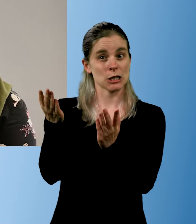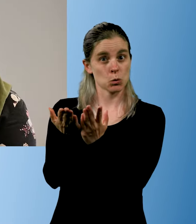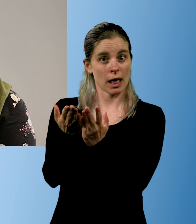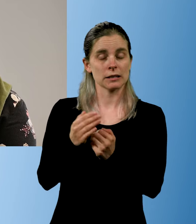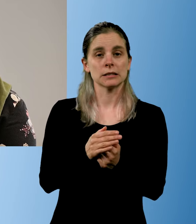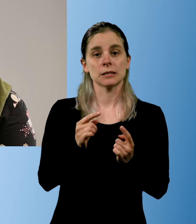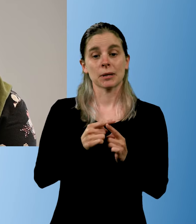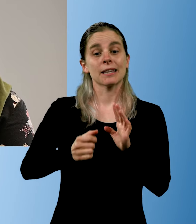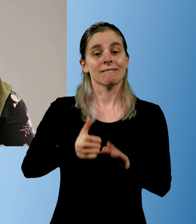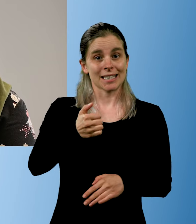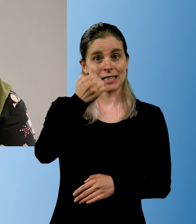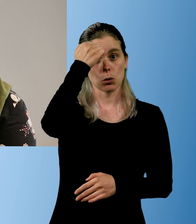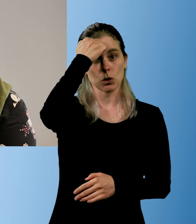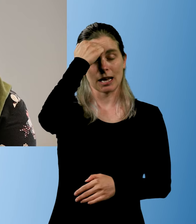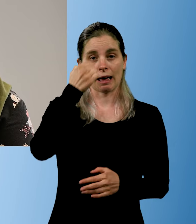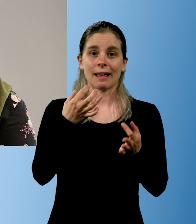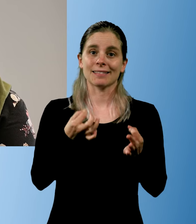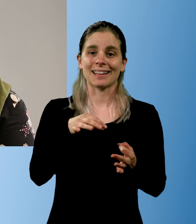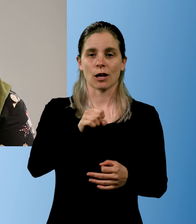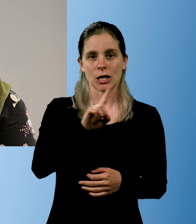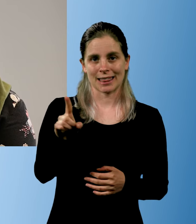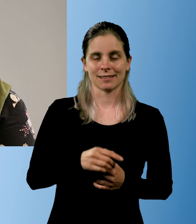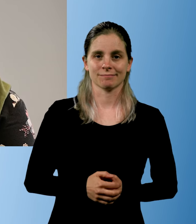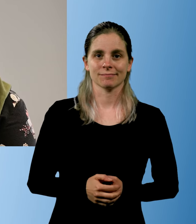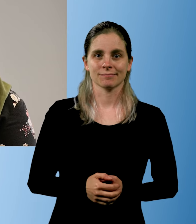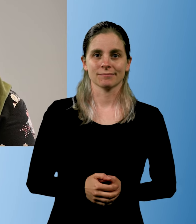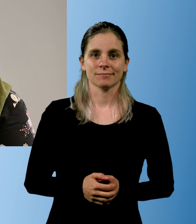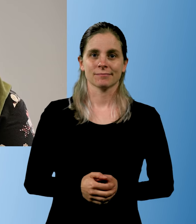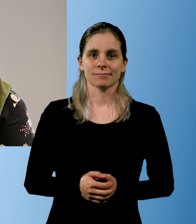but it's important to remember that it takes time.